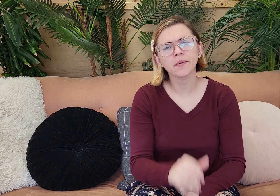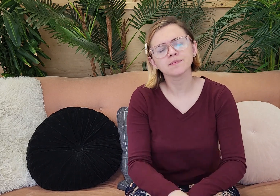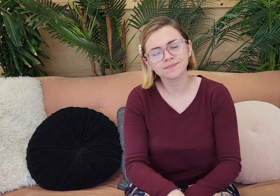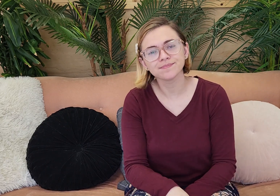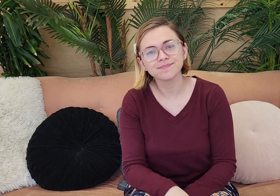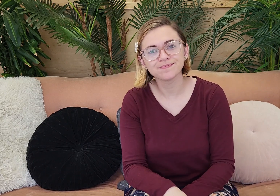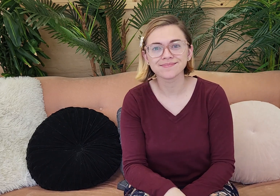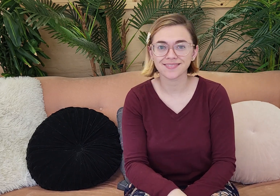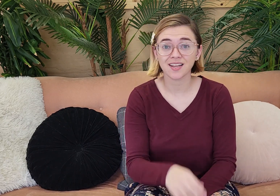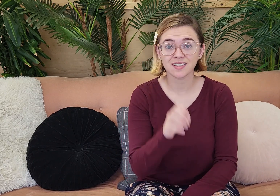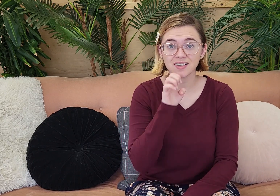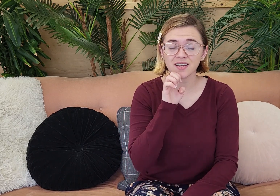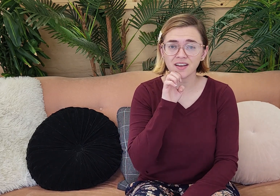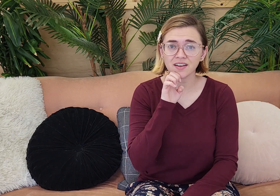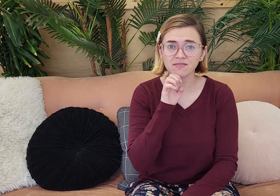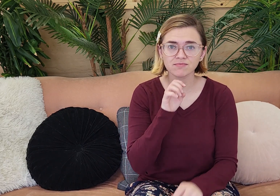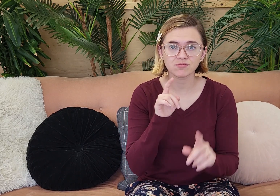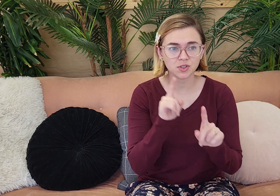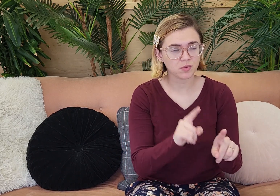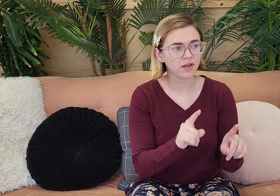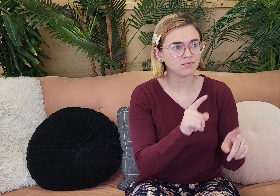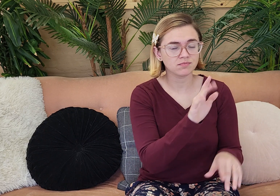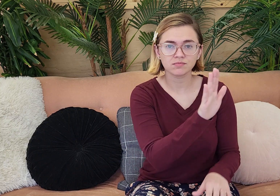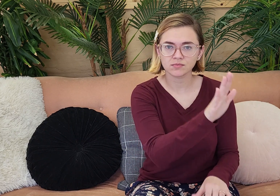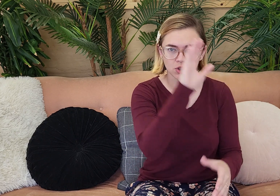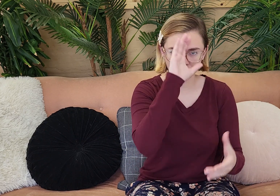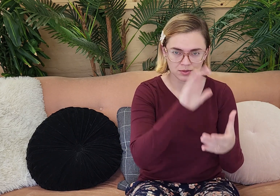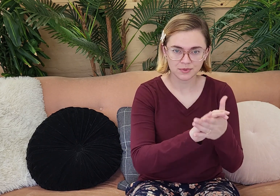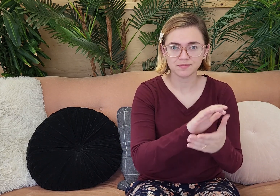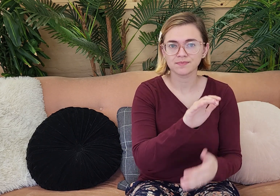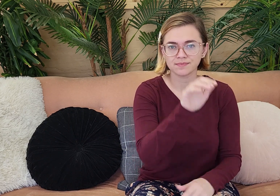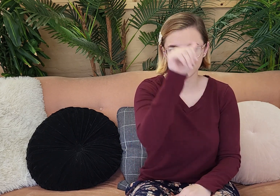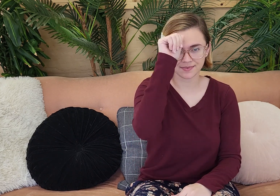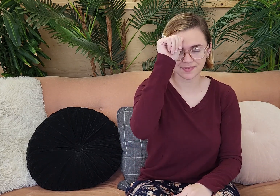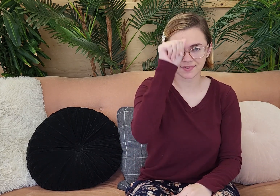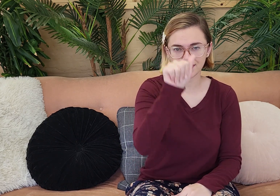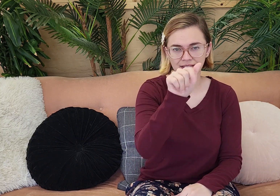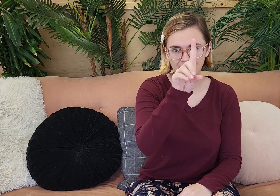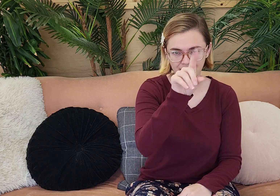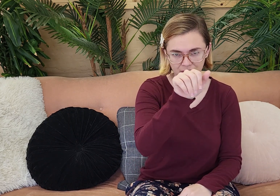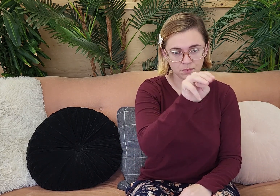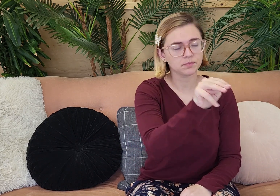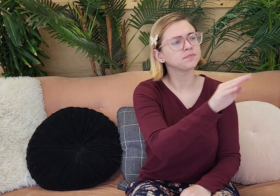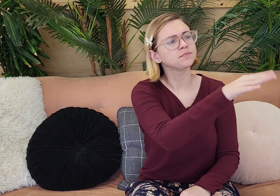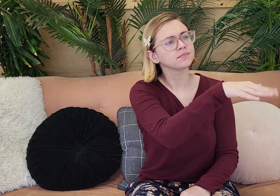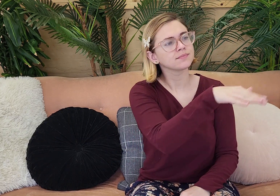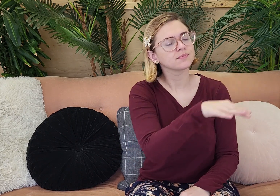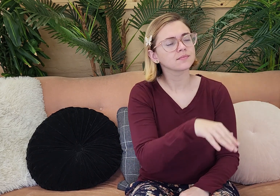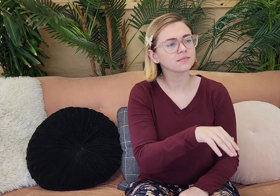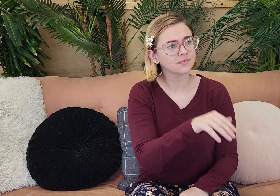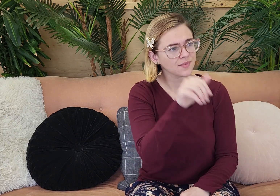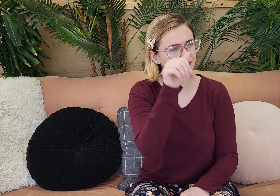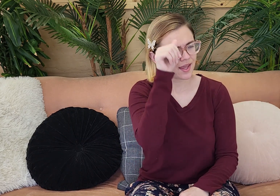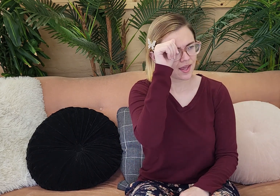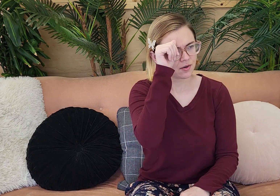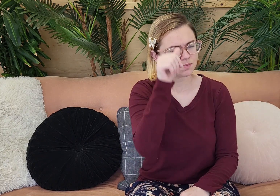Maybe not."So Eve she went over to her husband to Adam. And she said, "Hey, Adam.